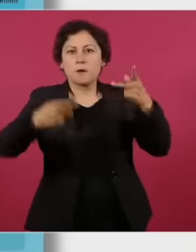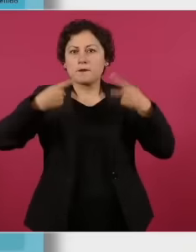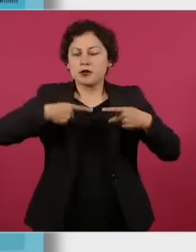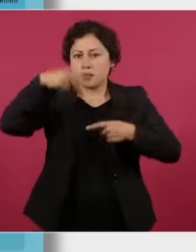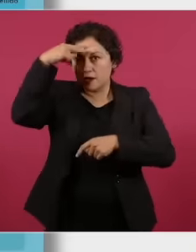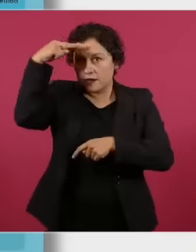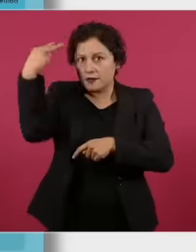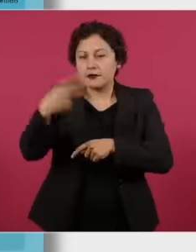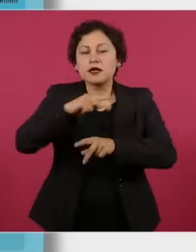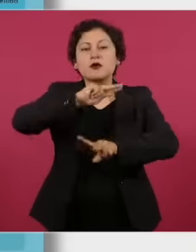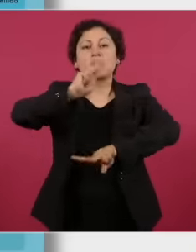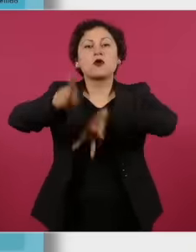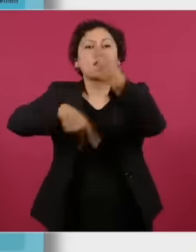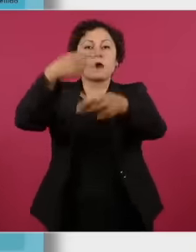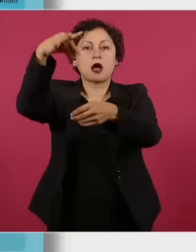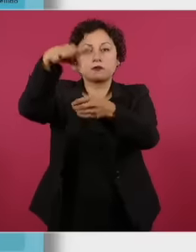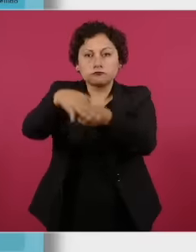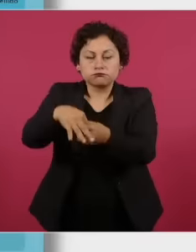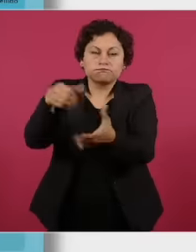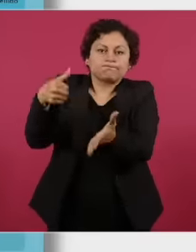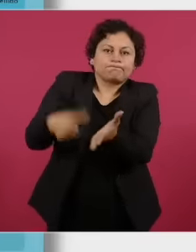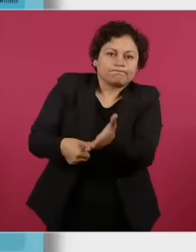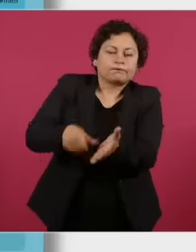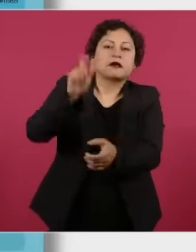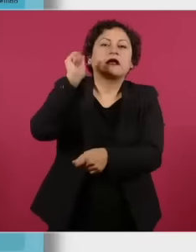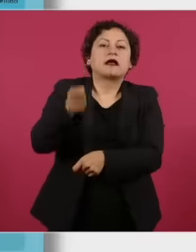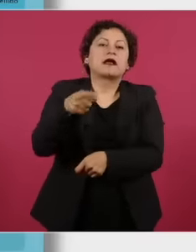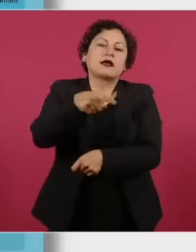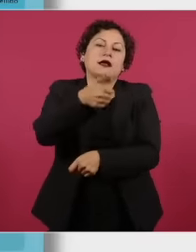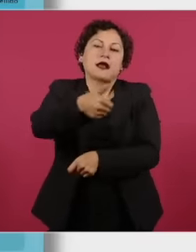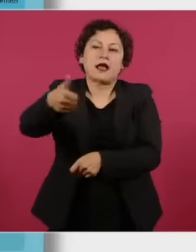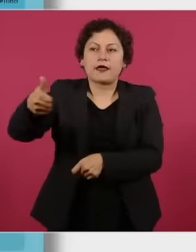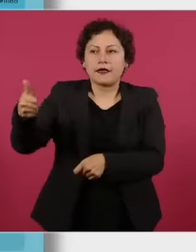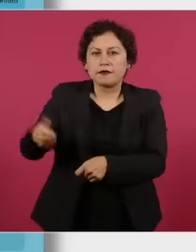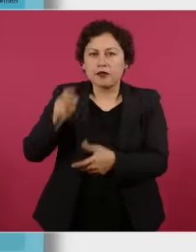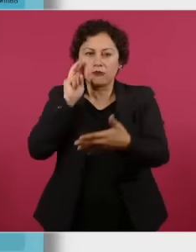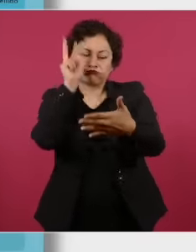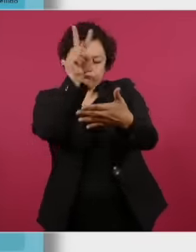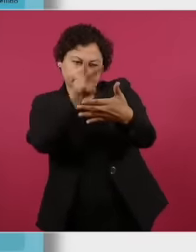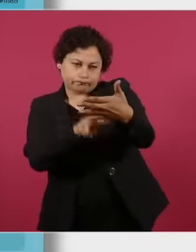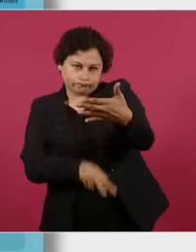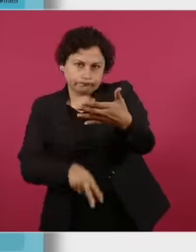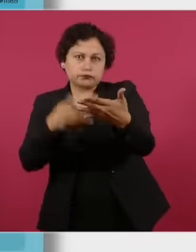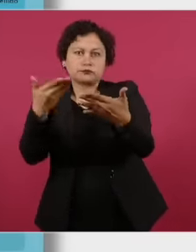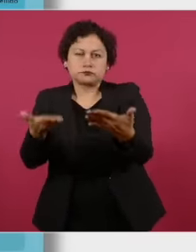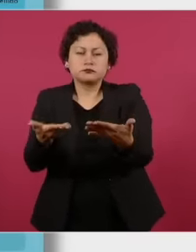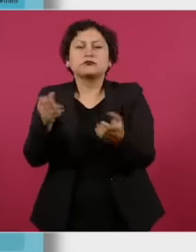judges, the magistrates and the ministers. And how does the proposal to be made establish? Well, we are going